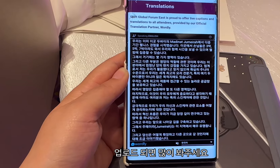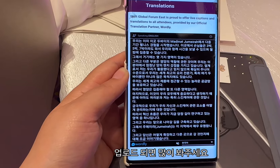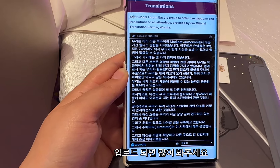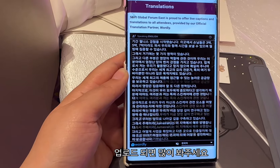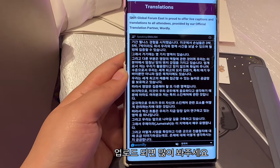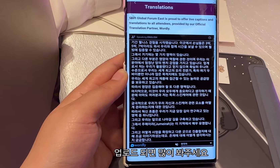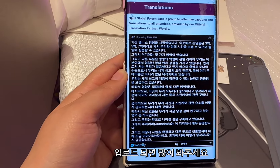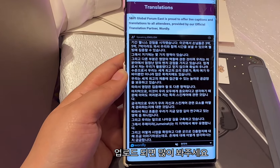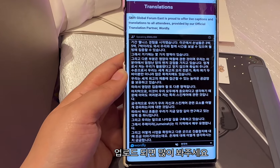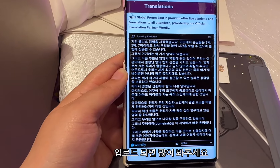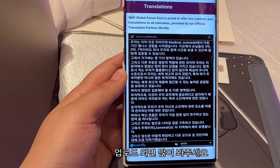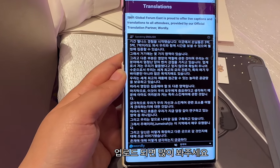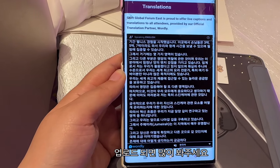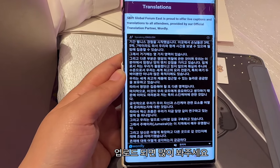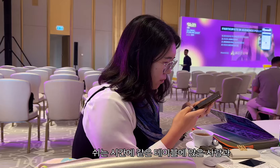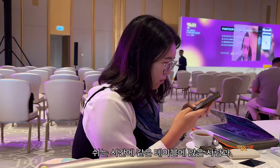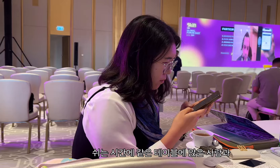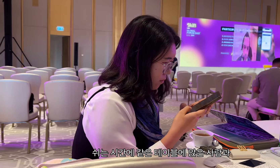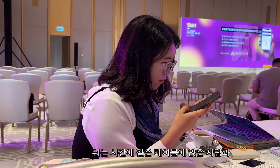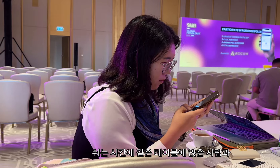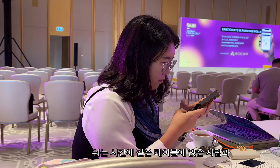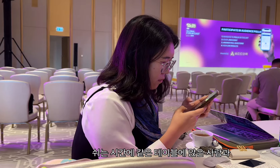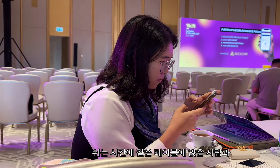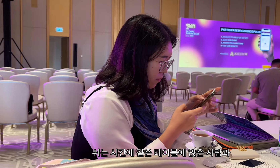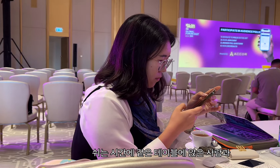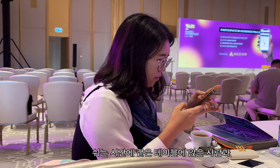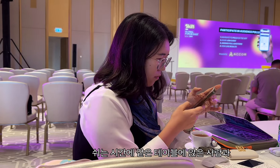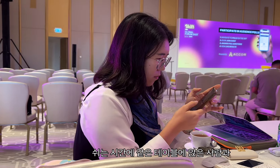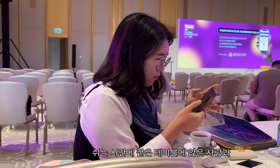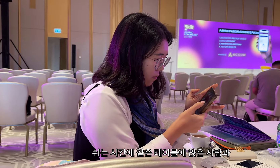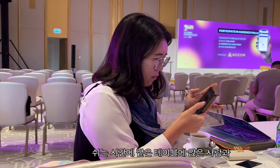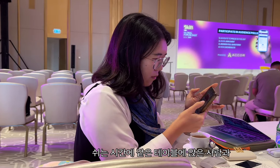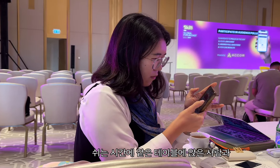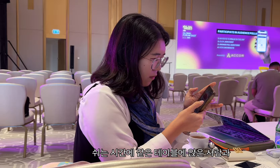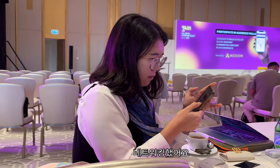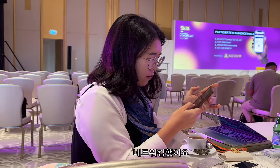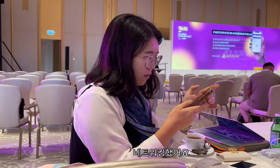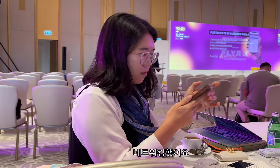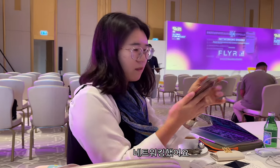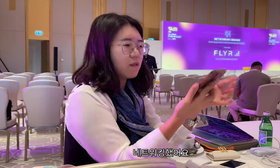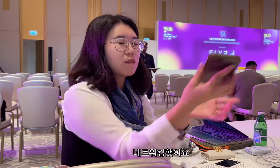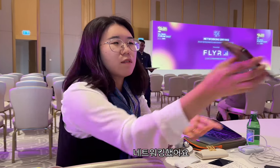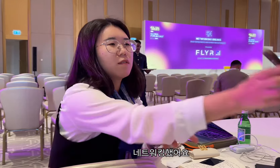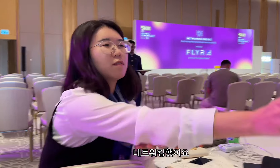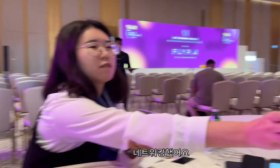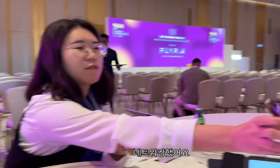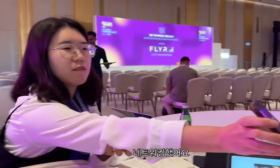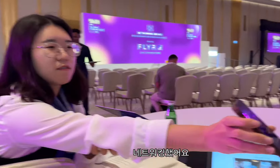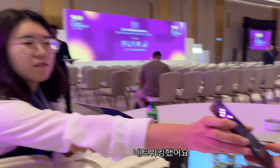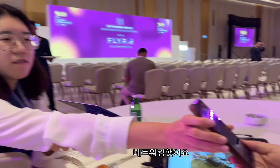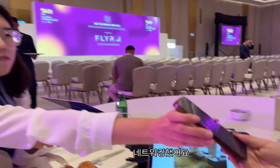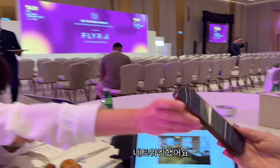so please watch it when it is uploaded. During the break, she networked with someone sitting at the same table